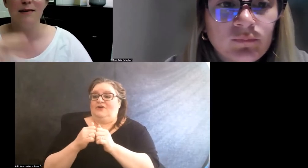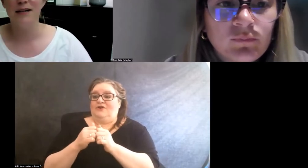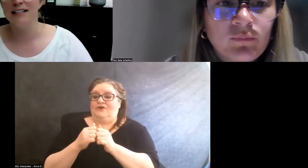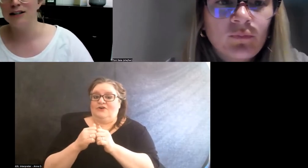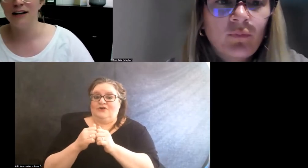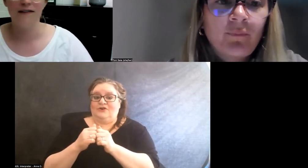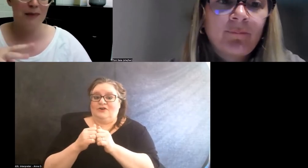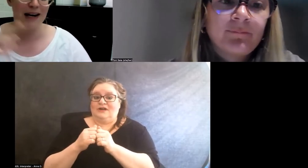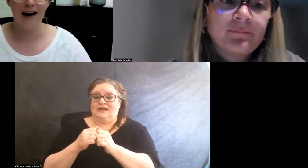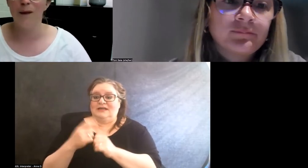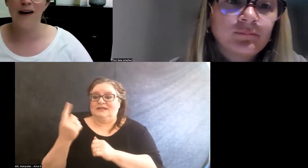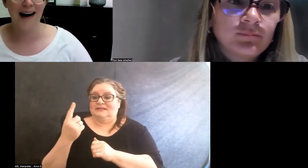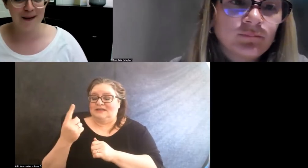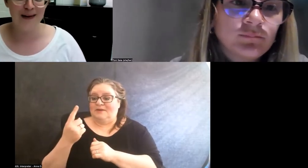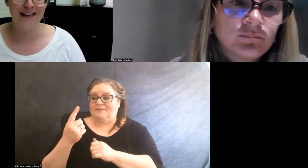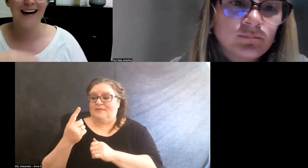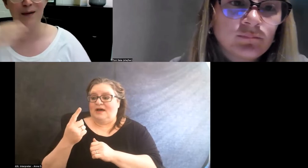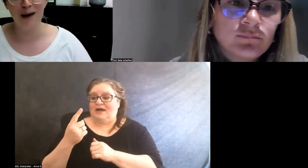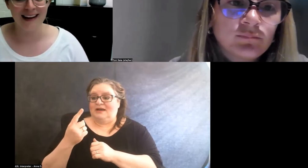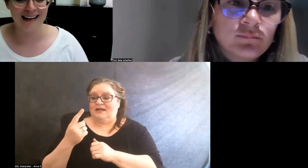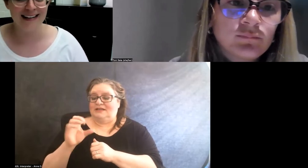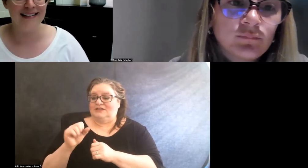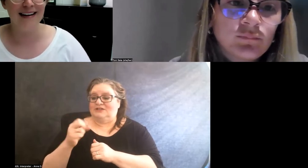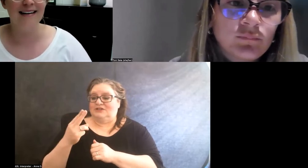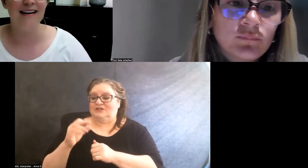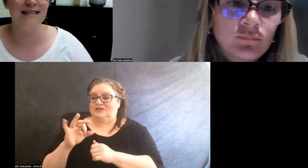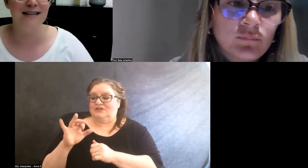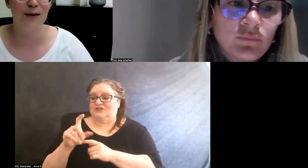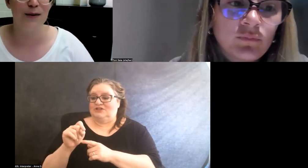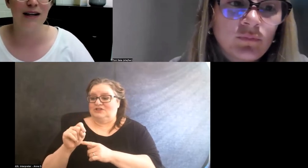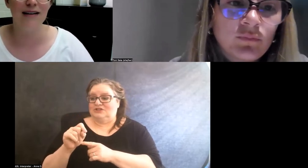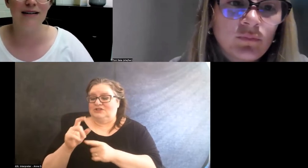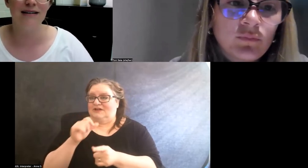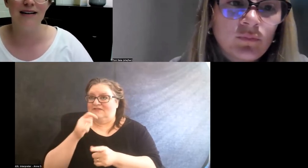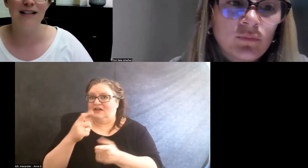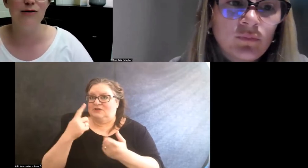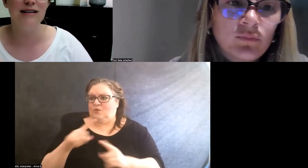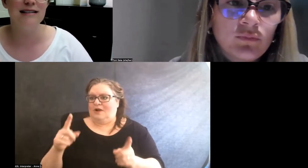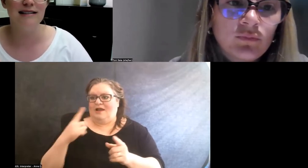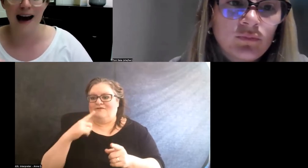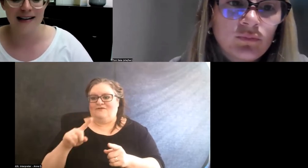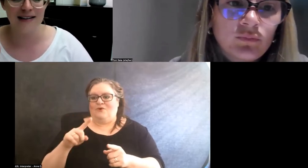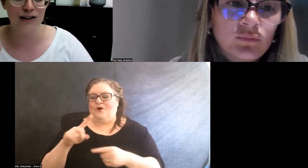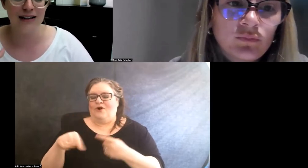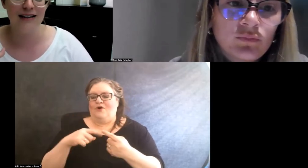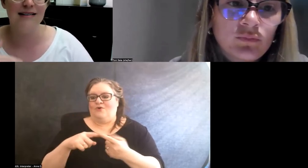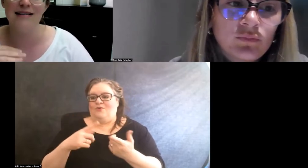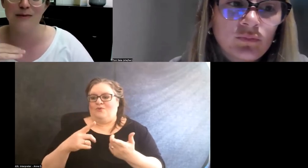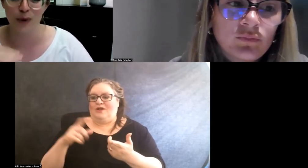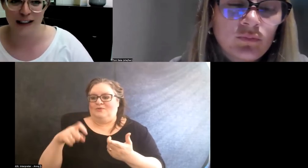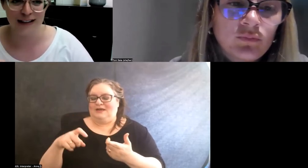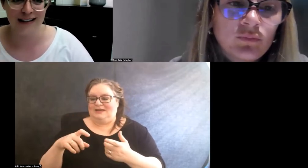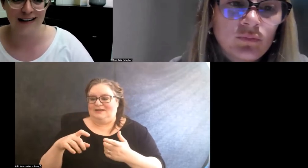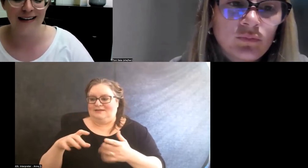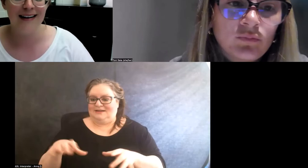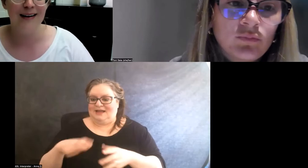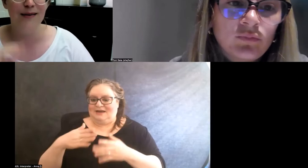somebody's shift may not work out with like when that needs to get done. So we use the task sheet as a spreadsheet